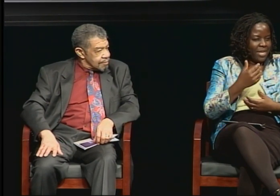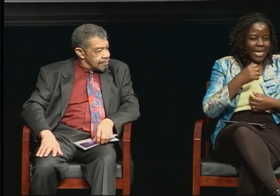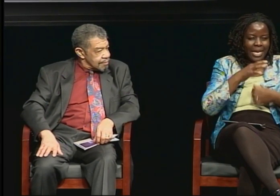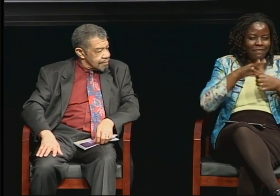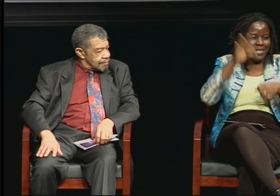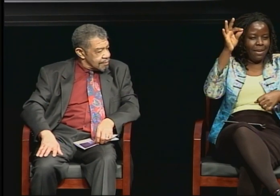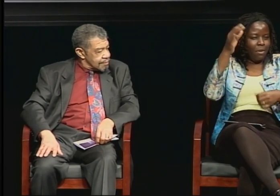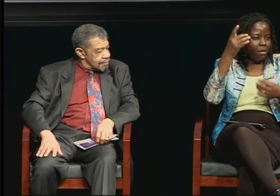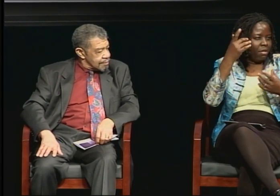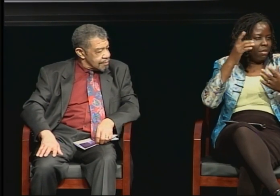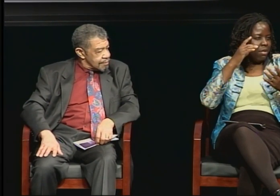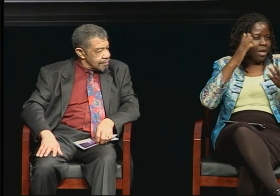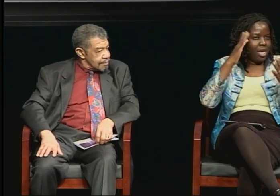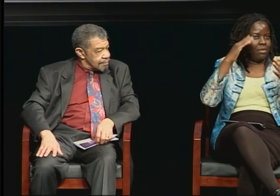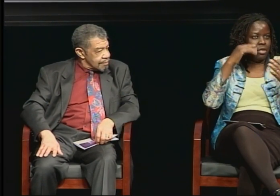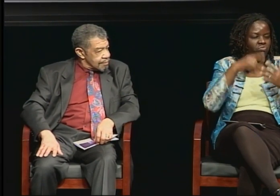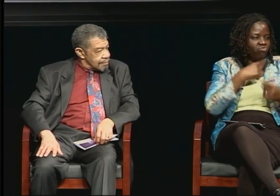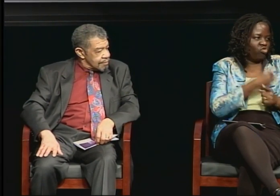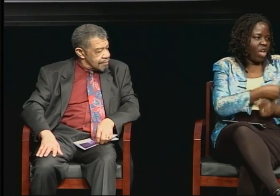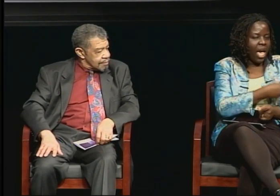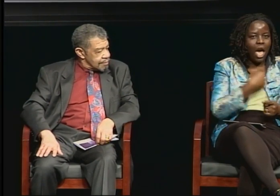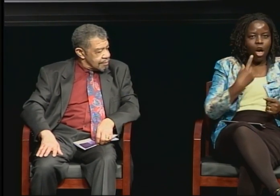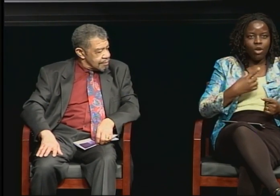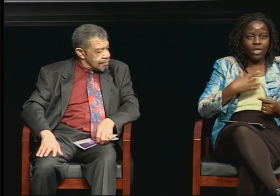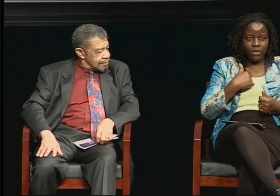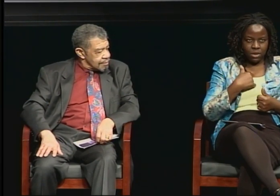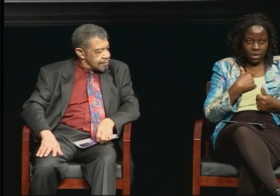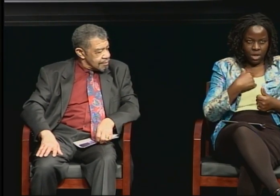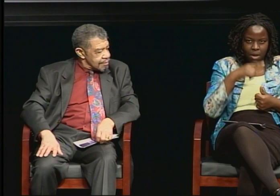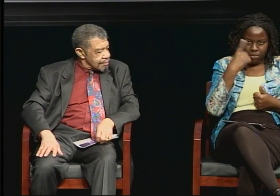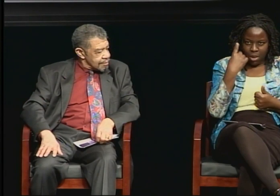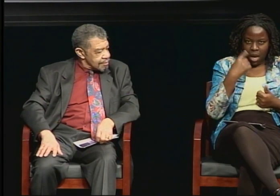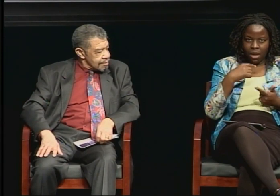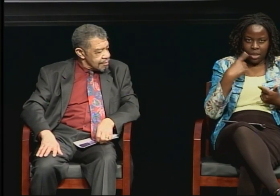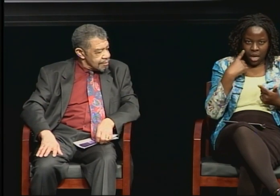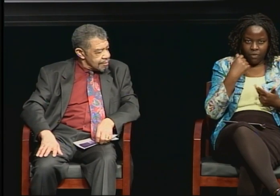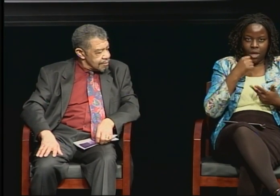I felt as a black deaf woman there were too many obstacles against me. And then when things happened,